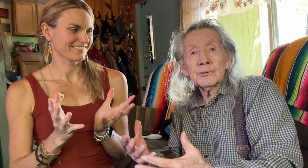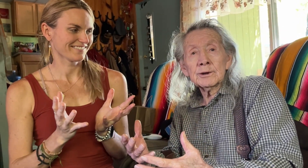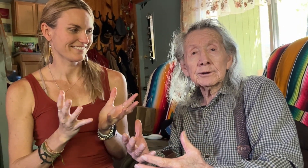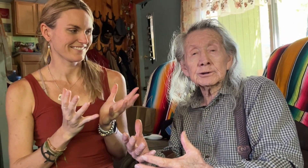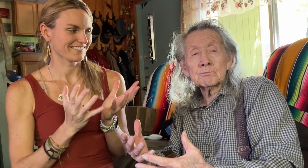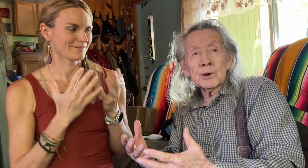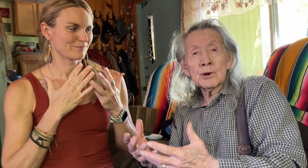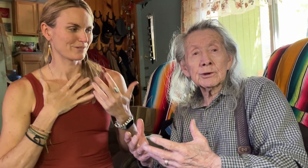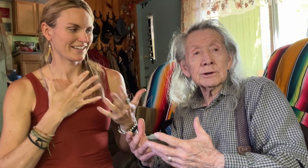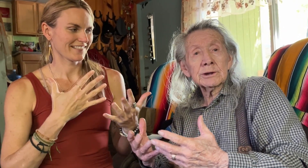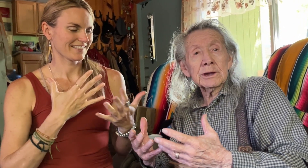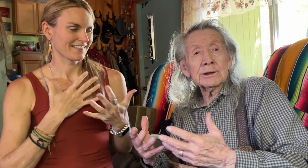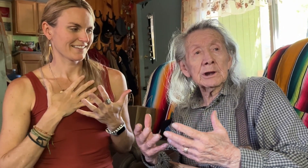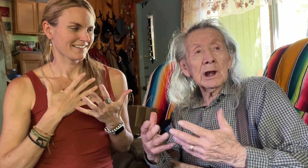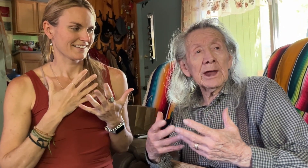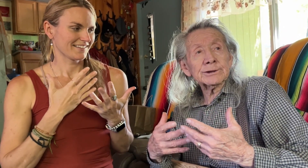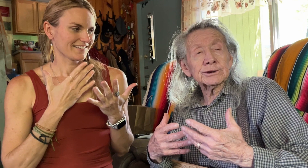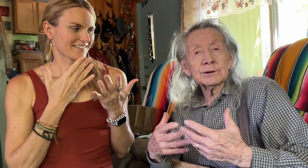and the spirit and light.